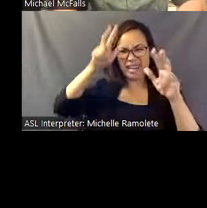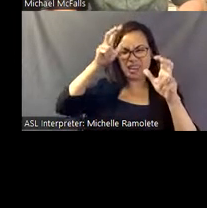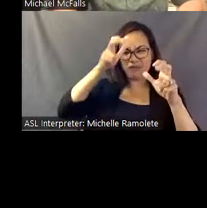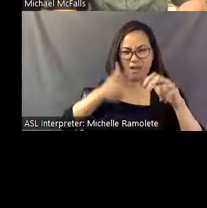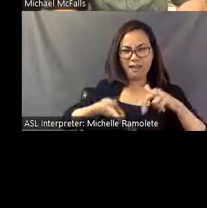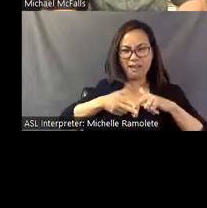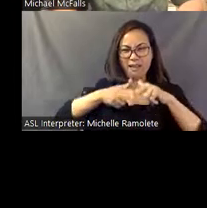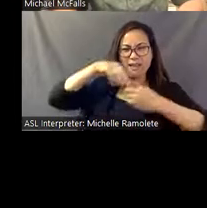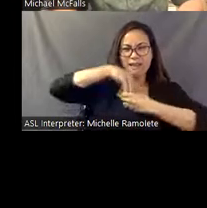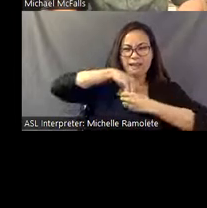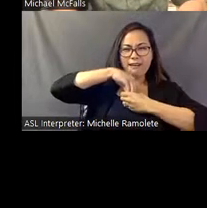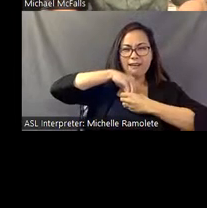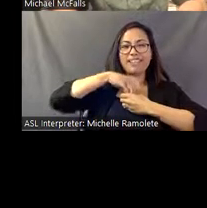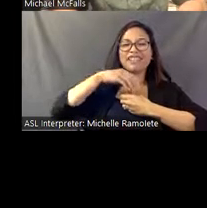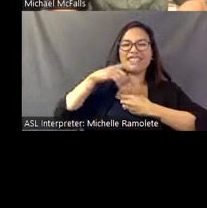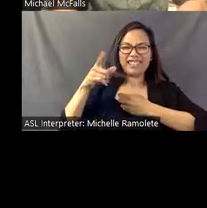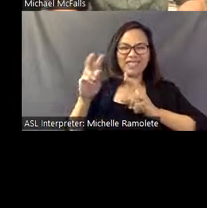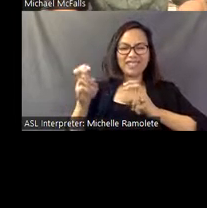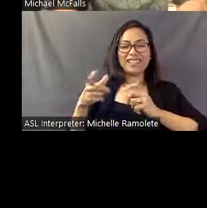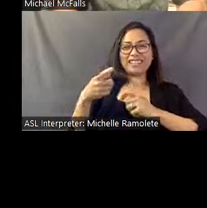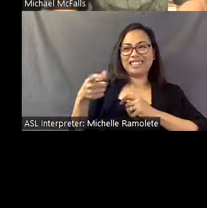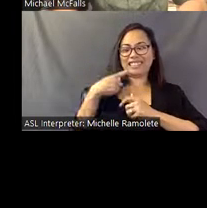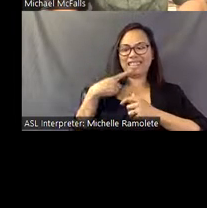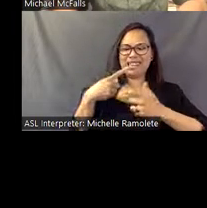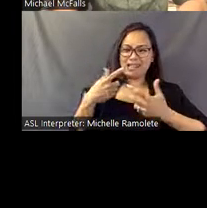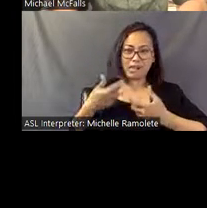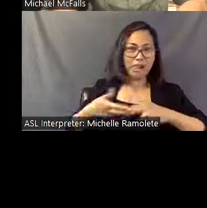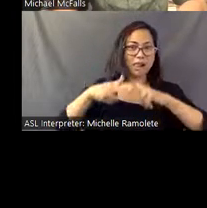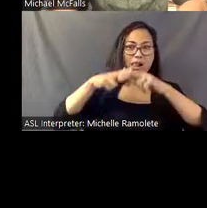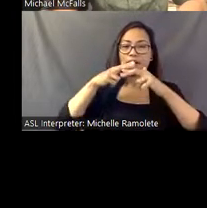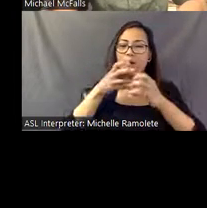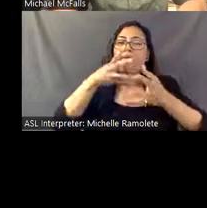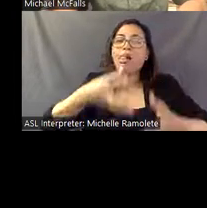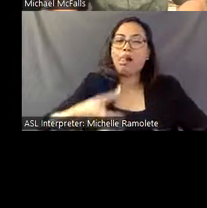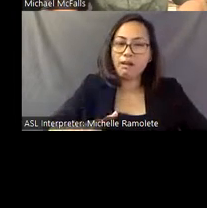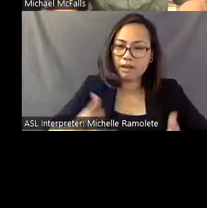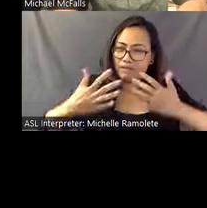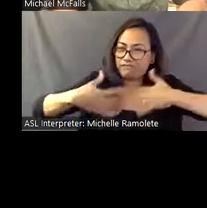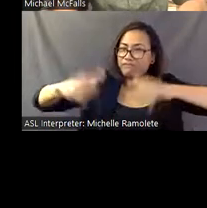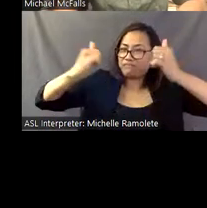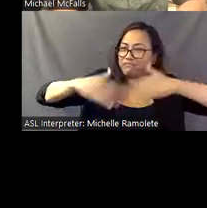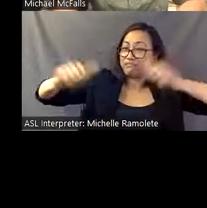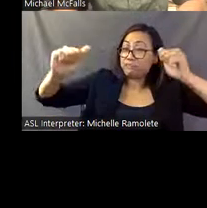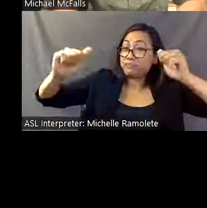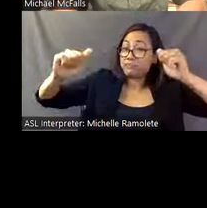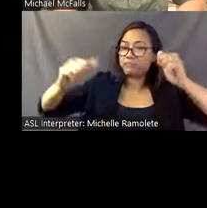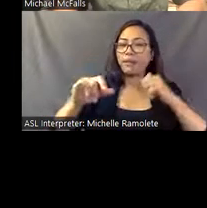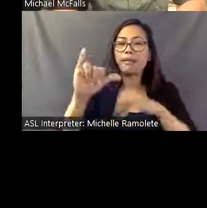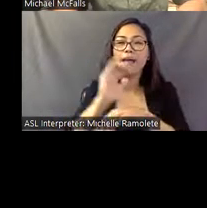He's quoted in Tom Patterson's book: during the worst night of these illnesses, he thought he was dead. He saw a spirit leave his body.